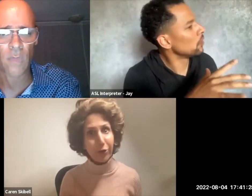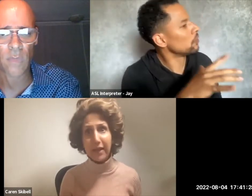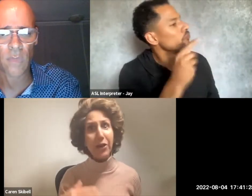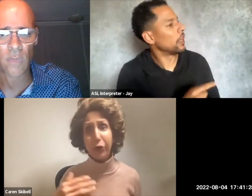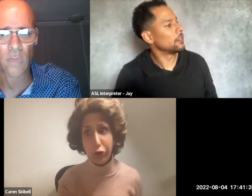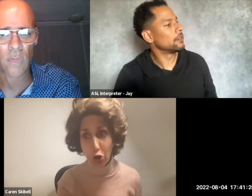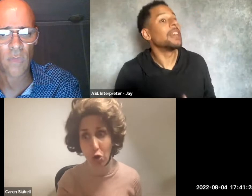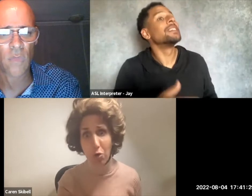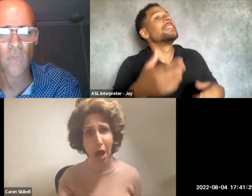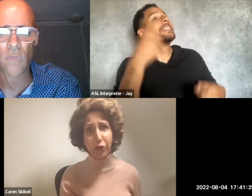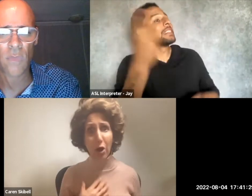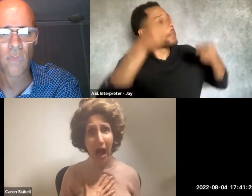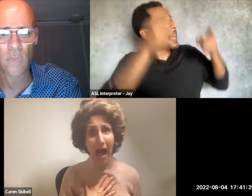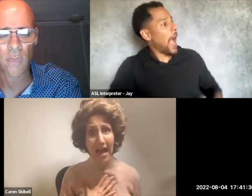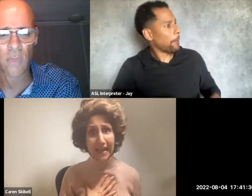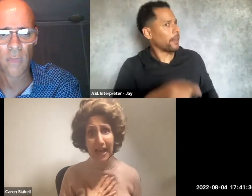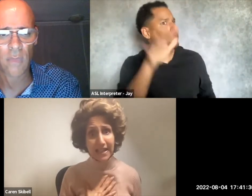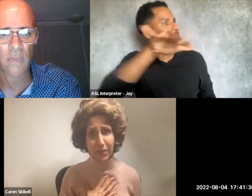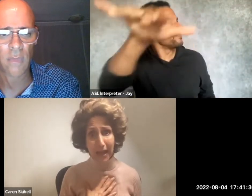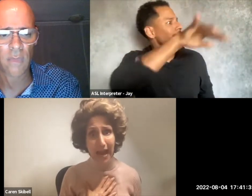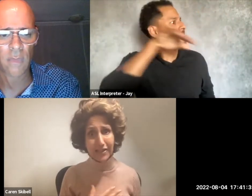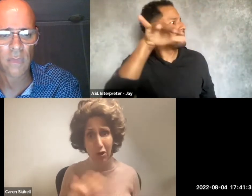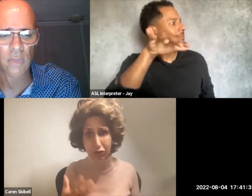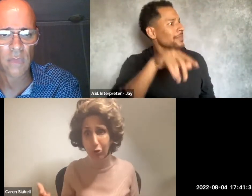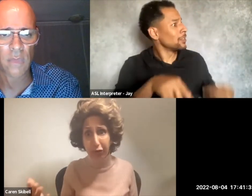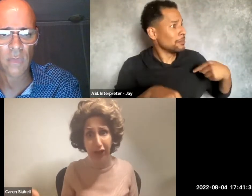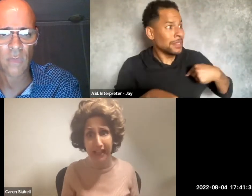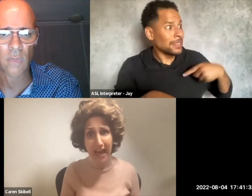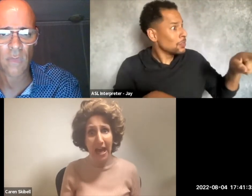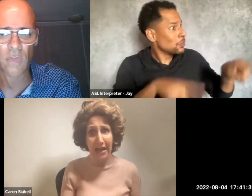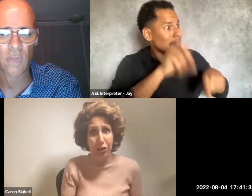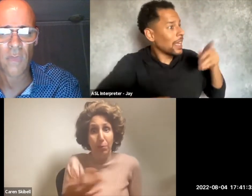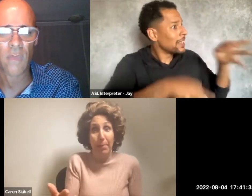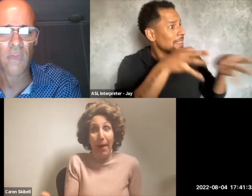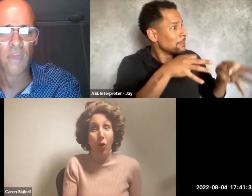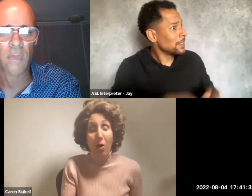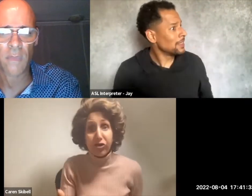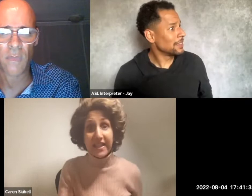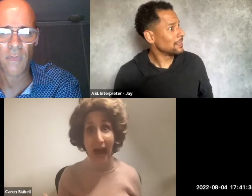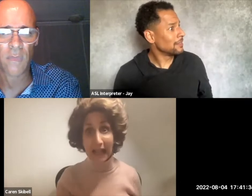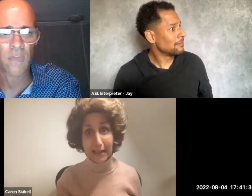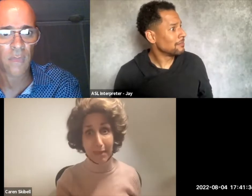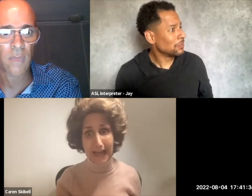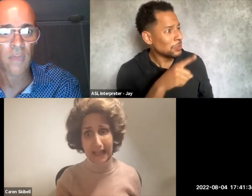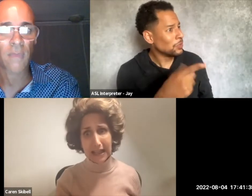that neither you nor I can explain. Don't you'd better off just telling me?